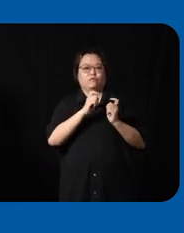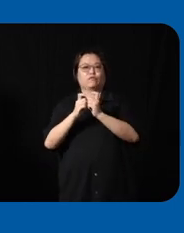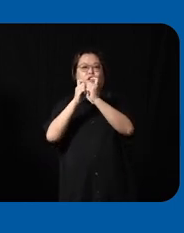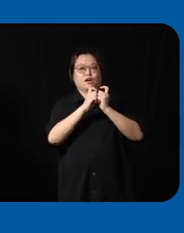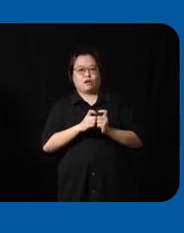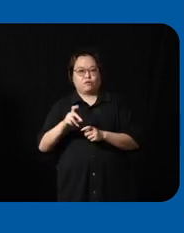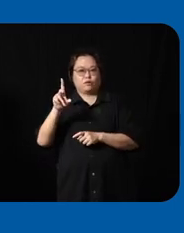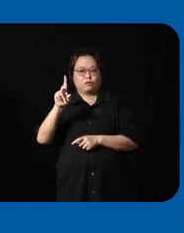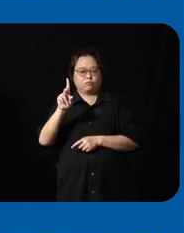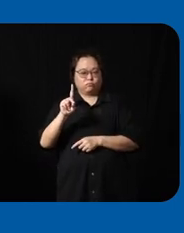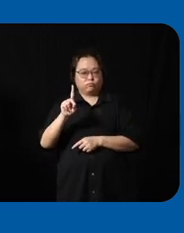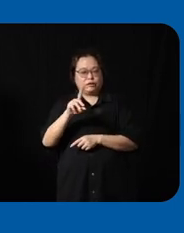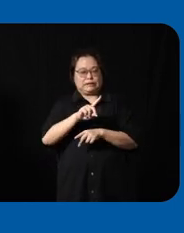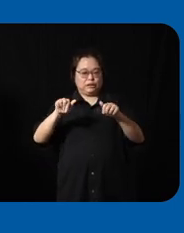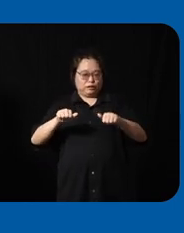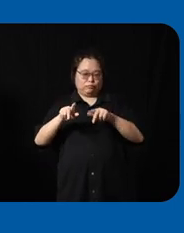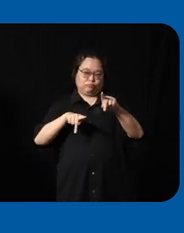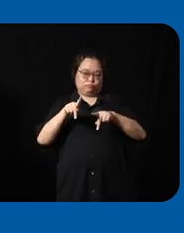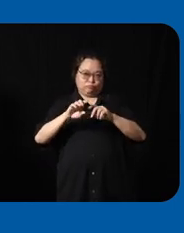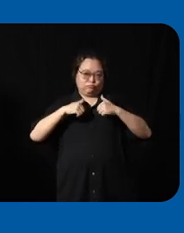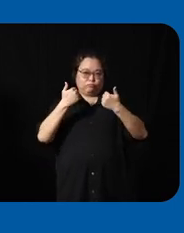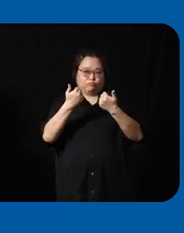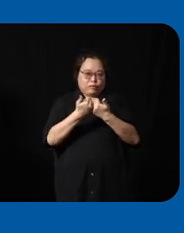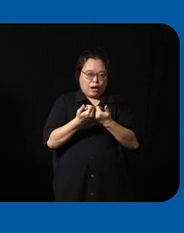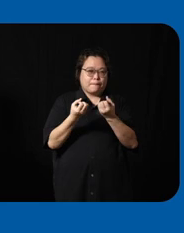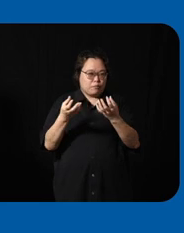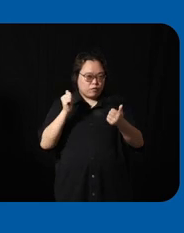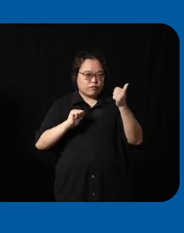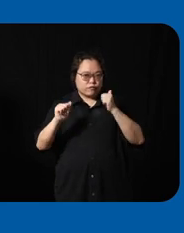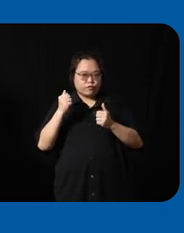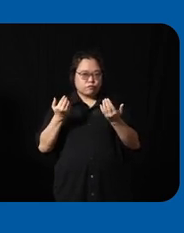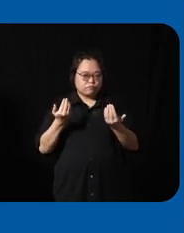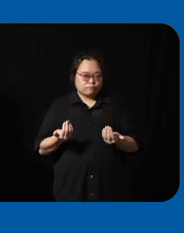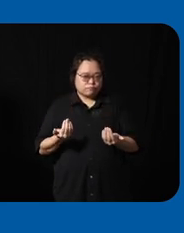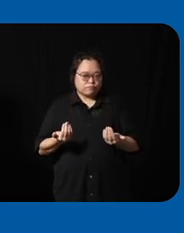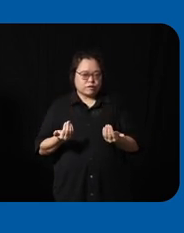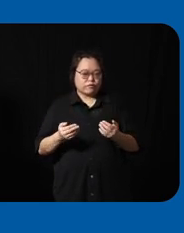run a lot of CSR activities now so it's kind of a team building aspect that we threw into the mix